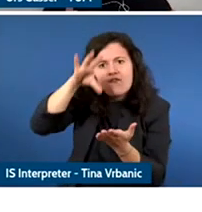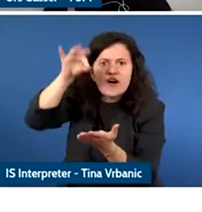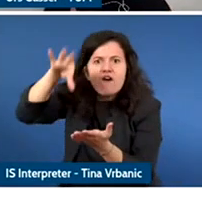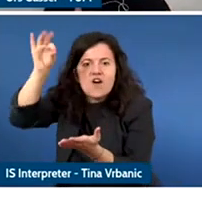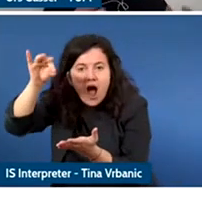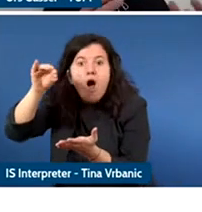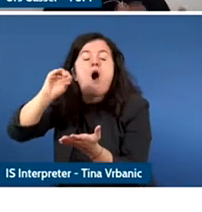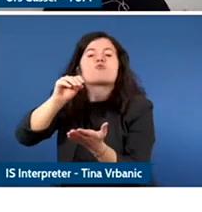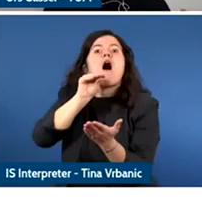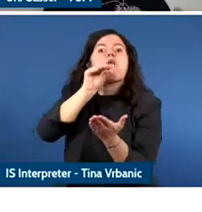about my space